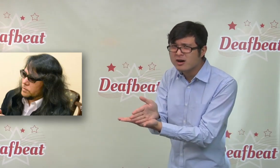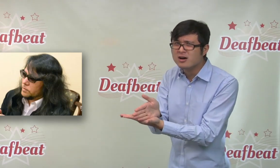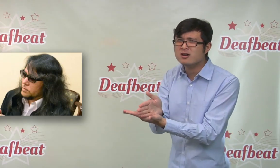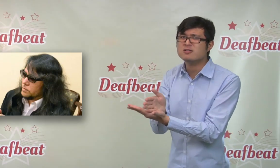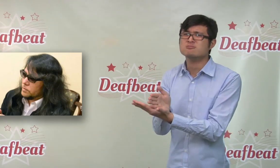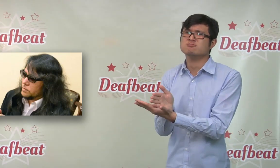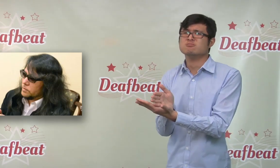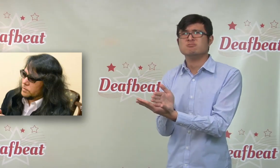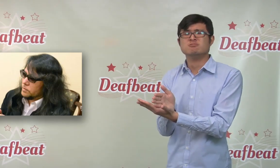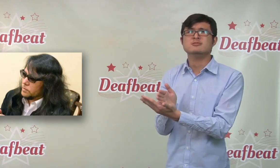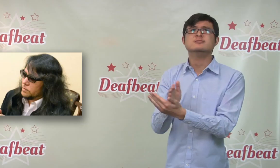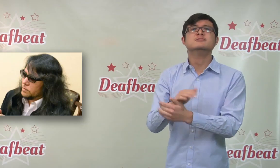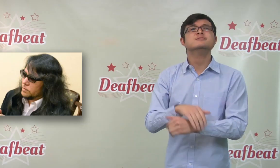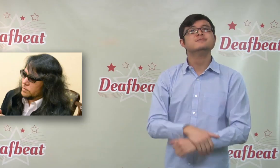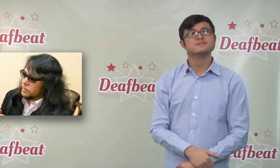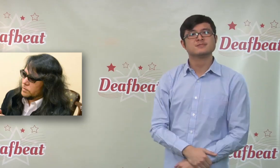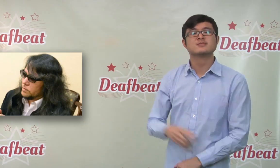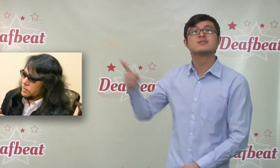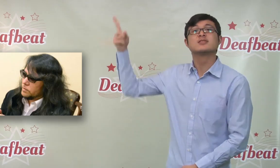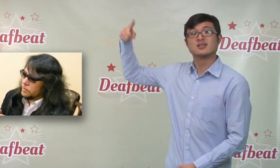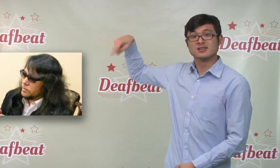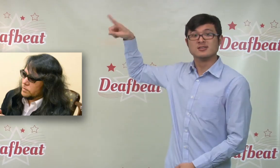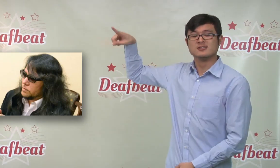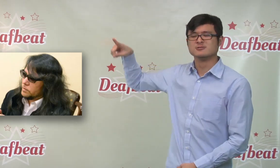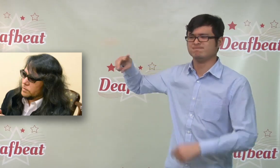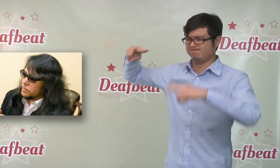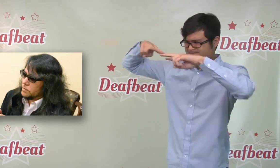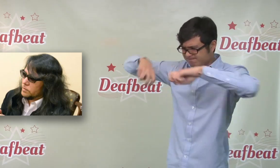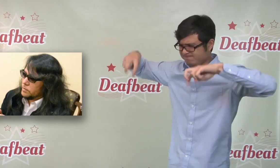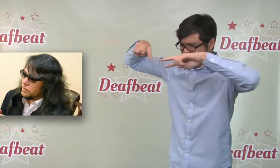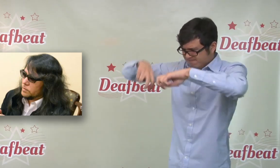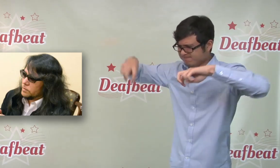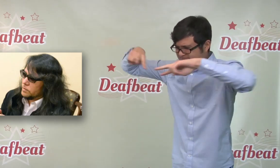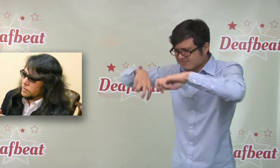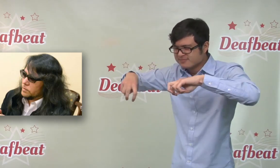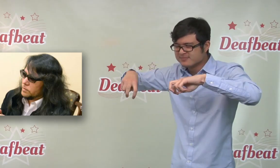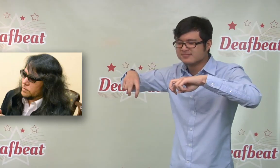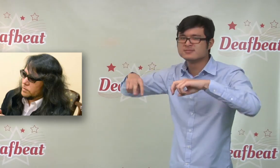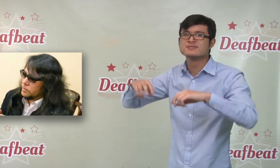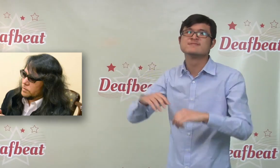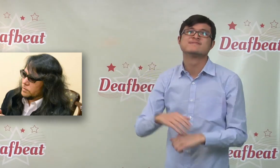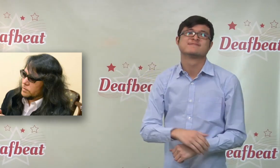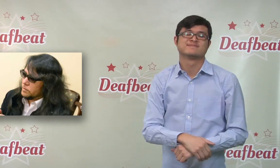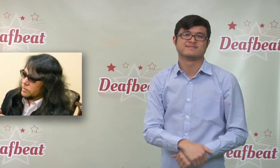are still being confirmed.